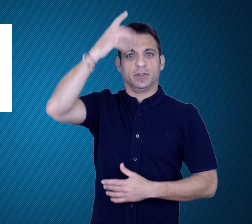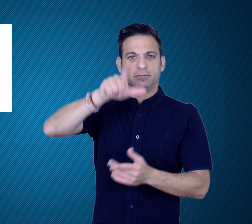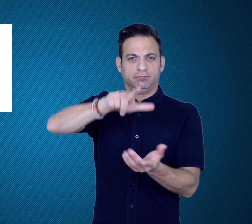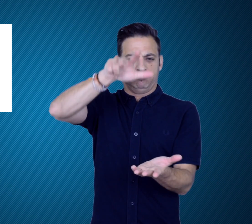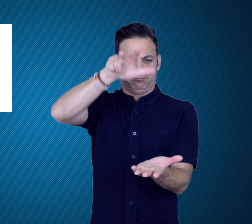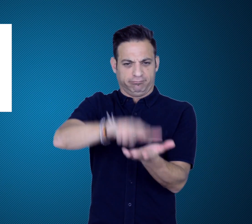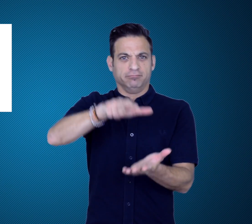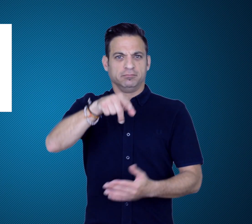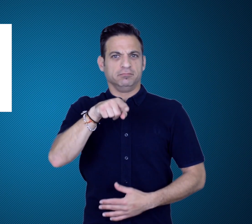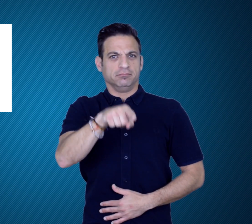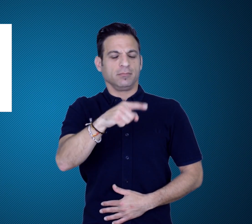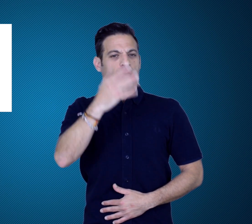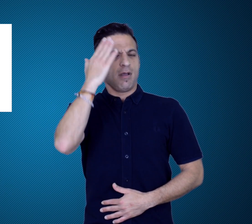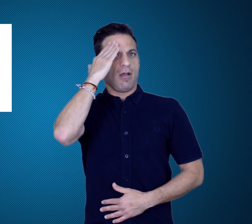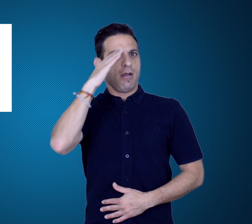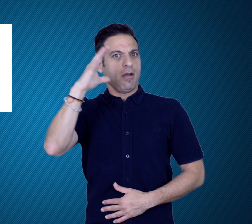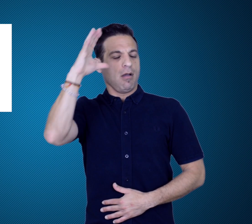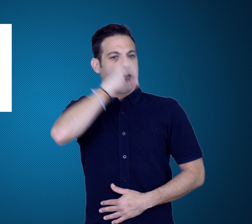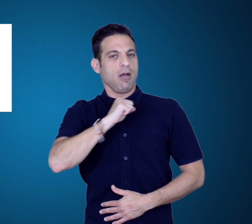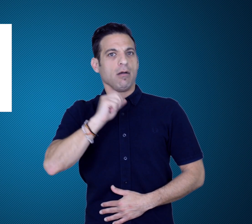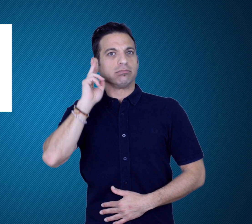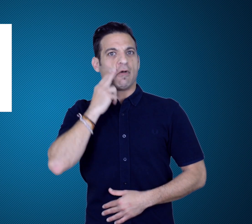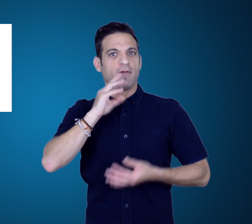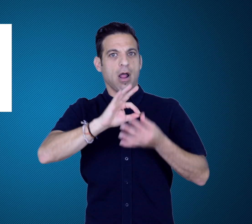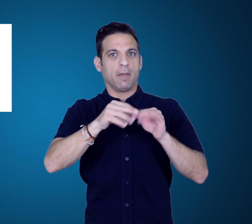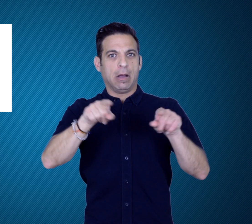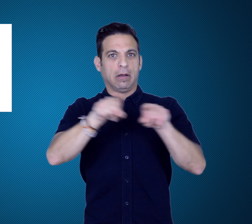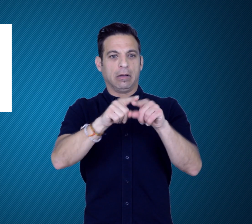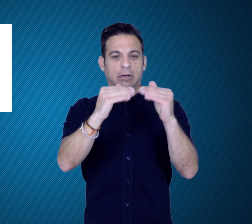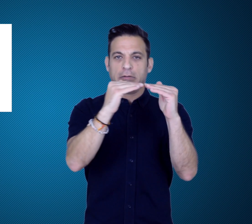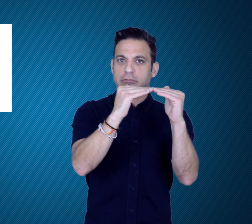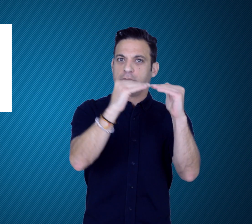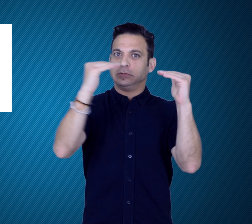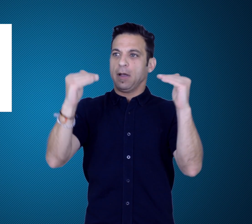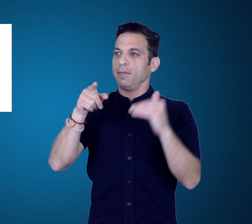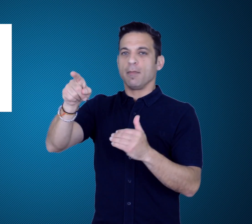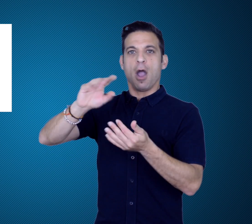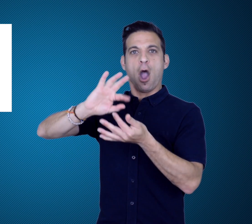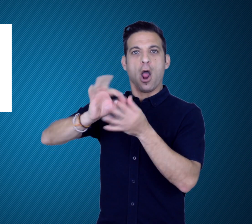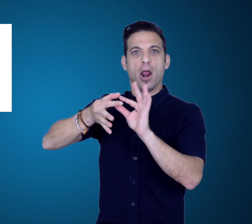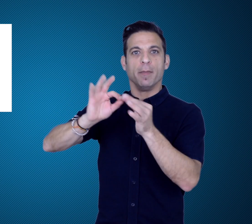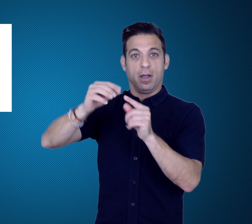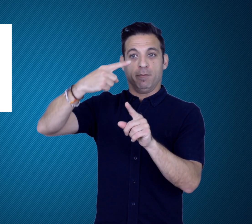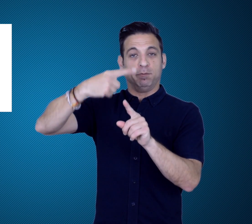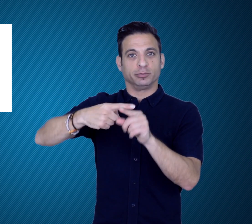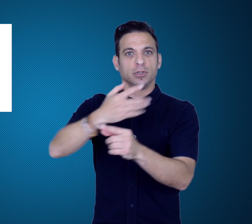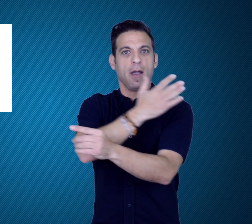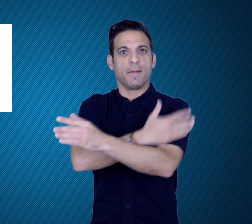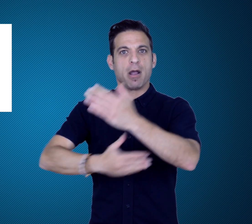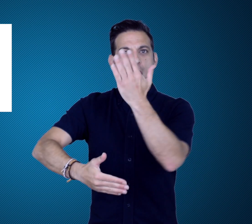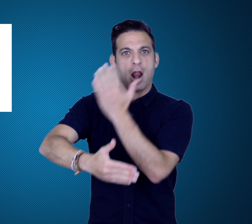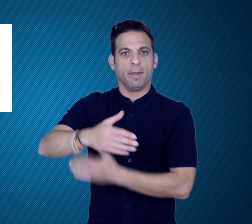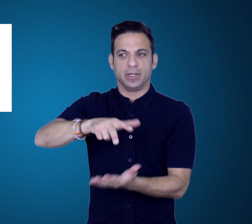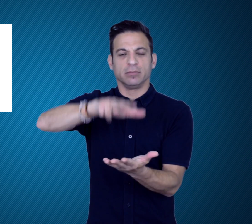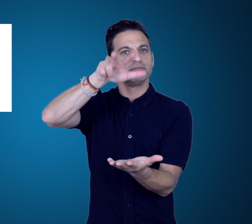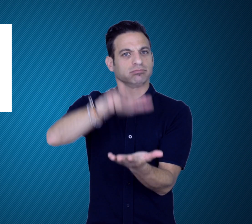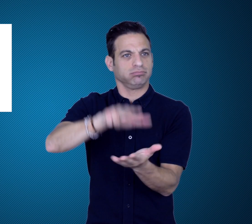The Indian government has finally recognized the Deaflympics